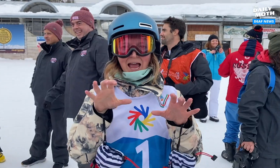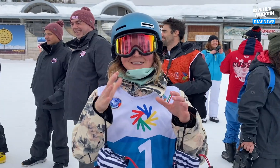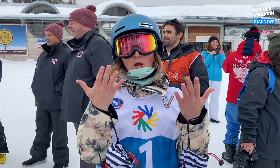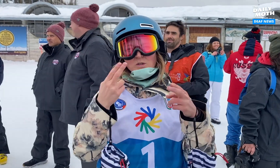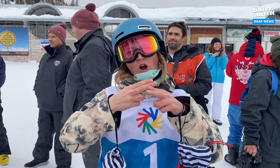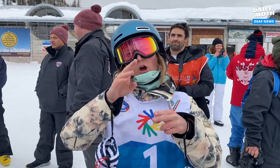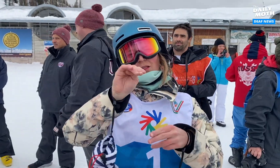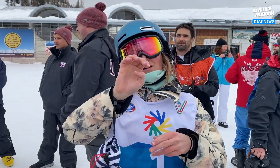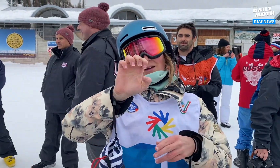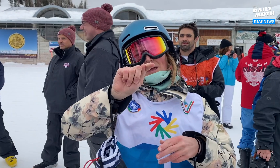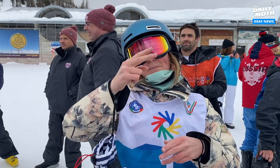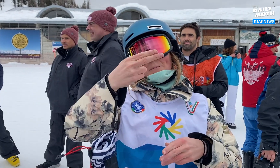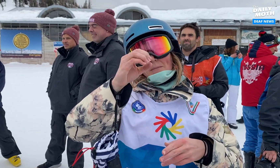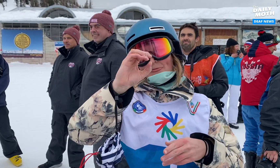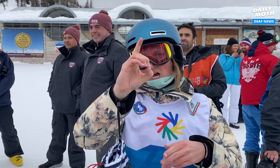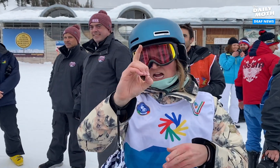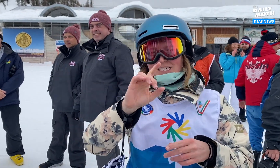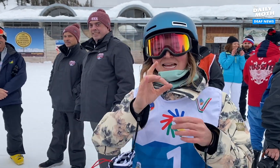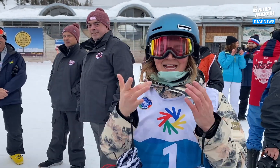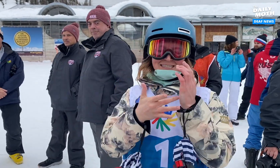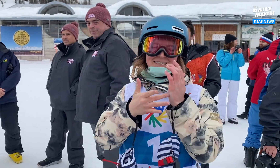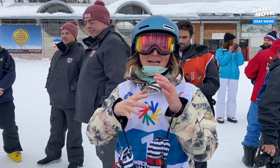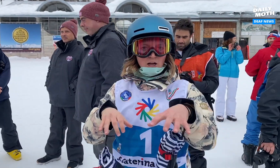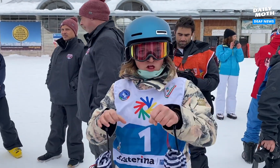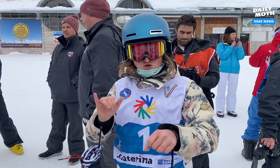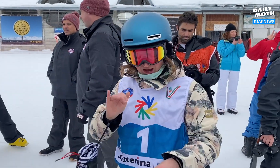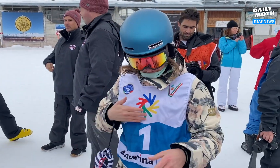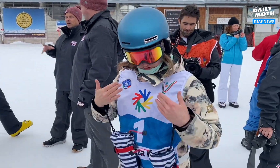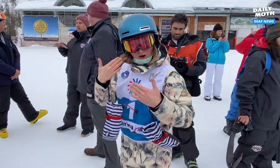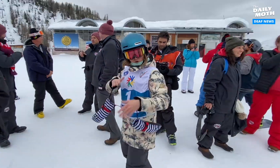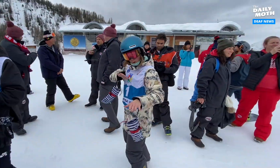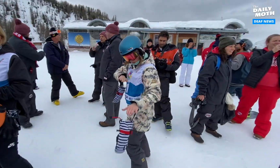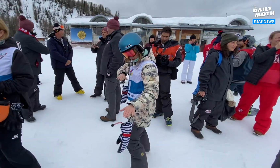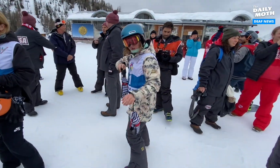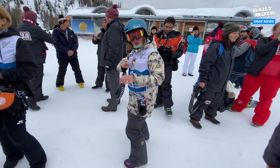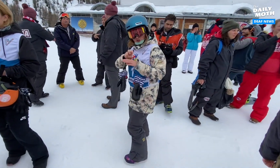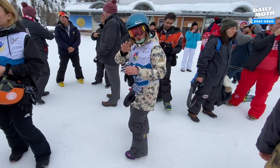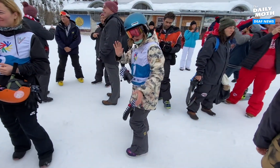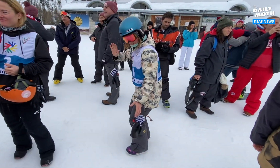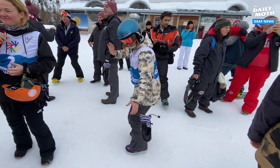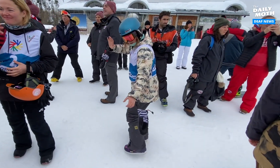I did what is called the method. It is a technique when you grab the board while jumping.